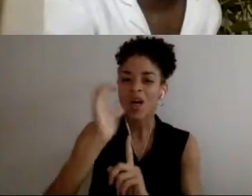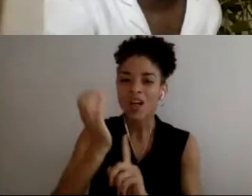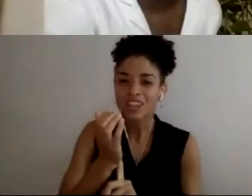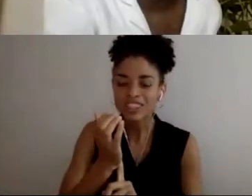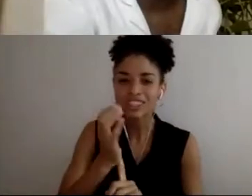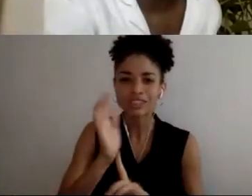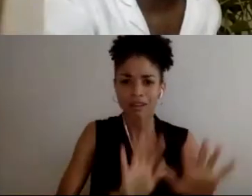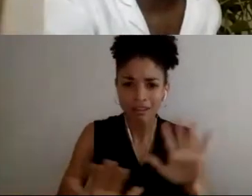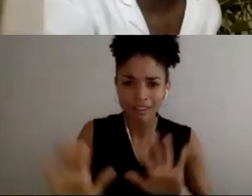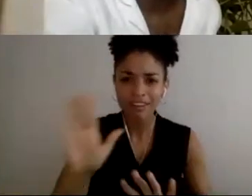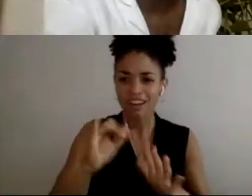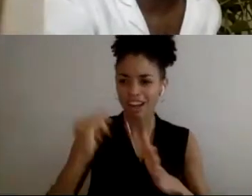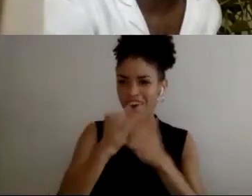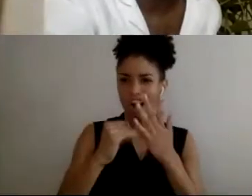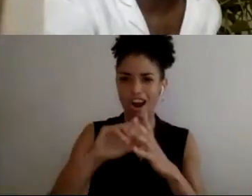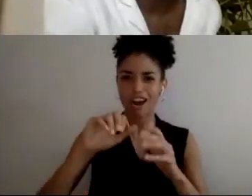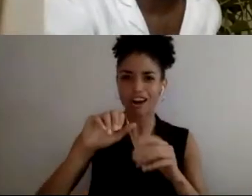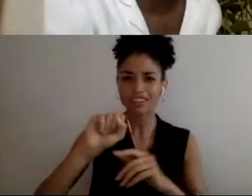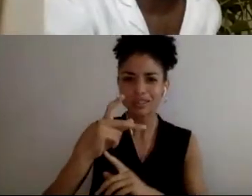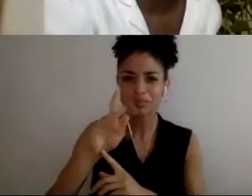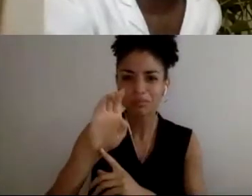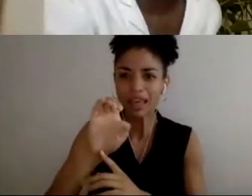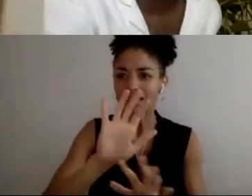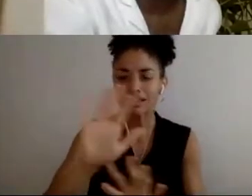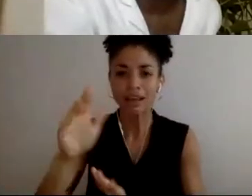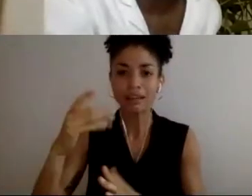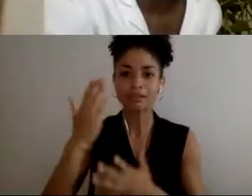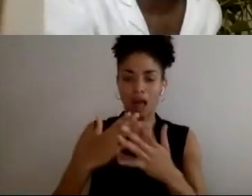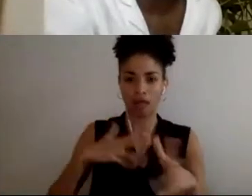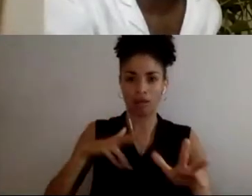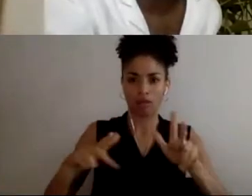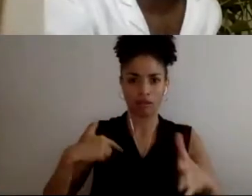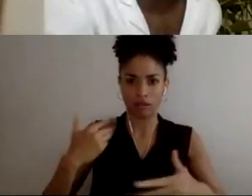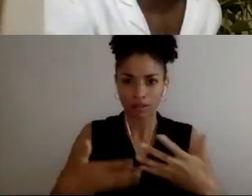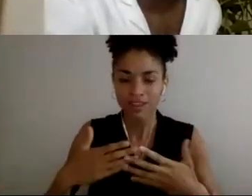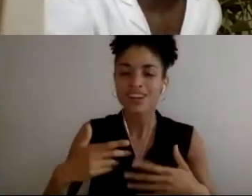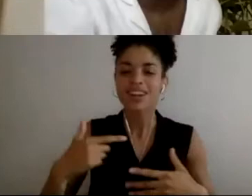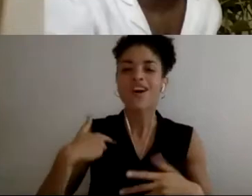know certain inner things, and that was very hard for me. I also,